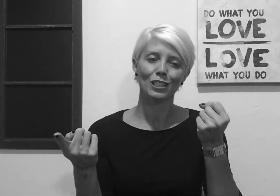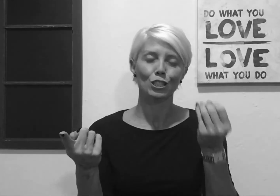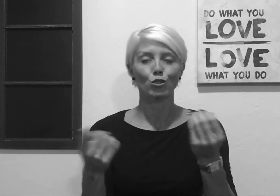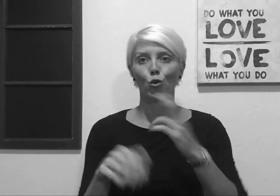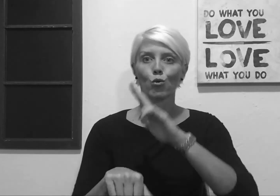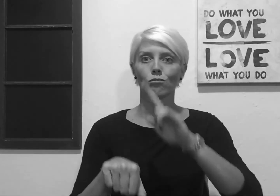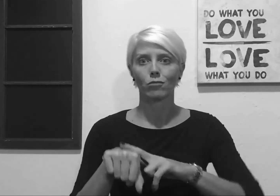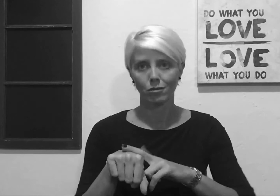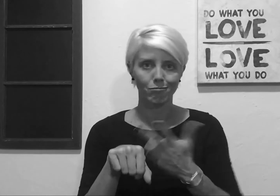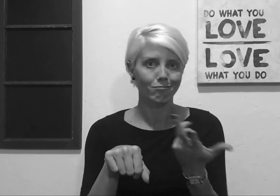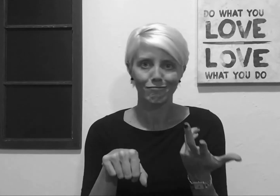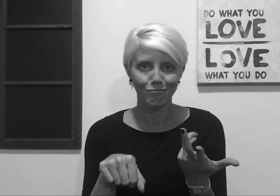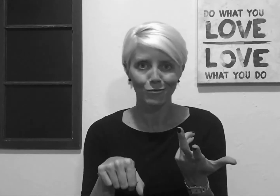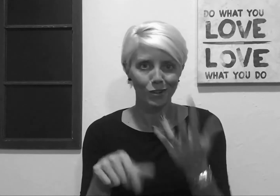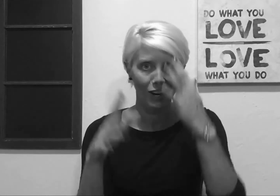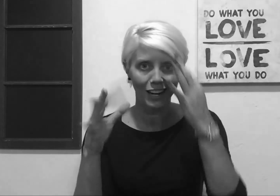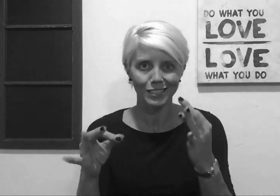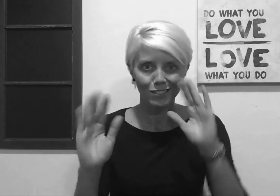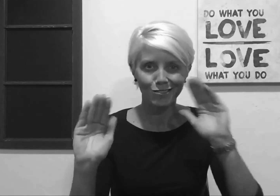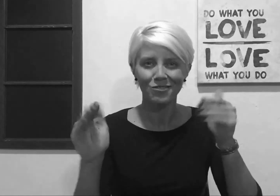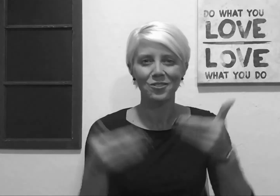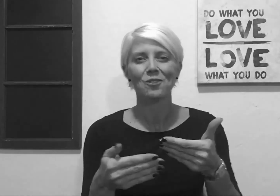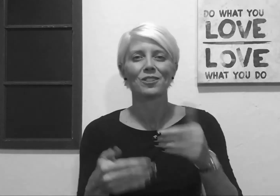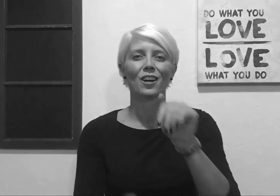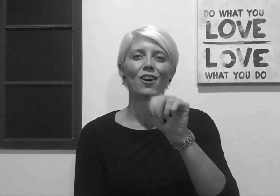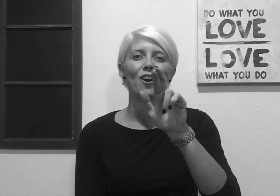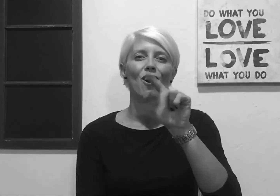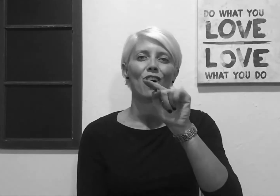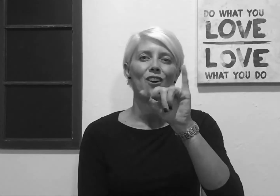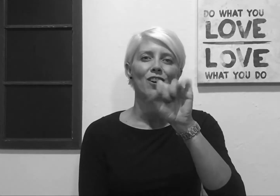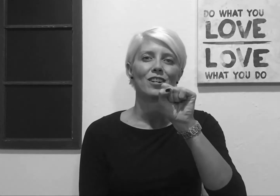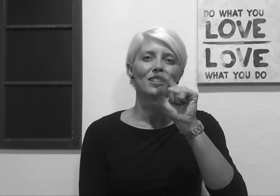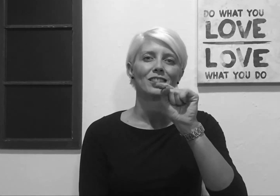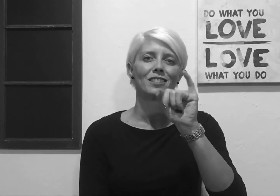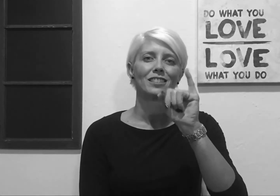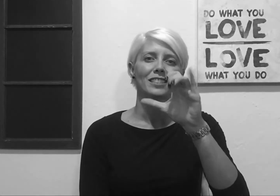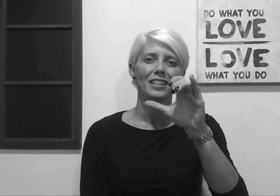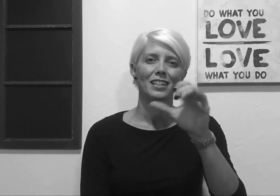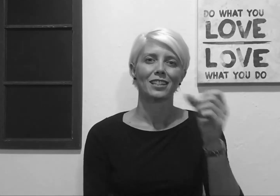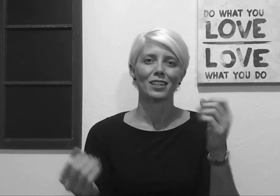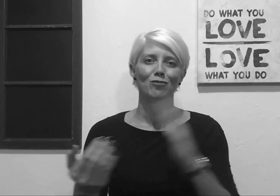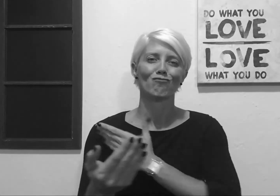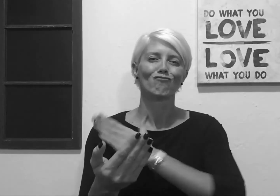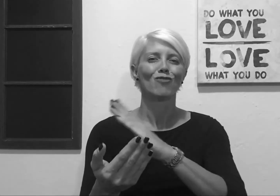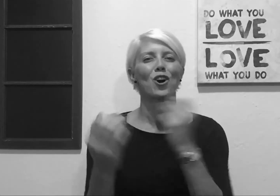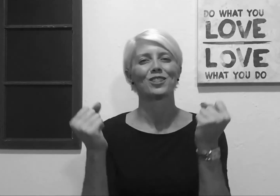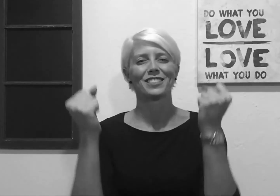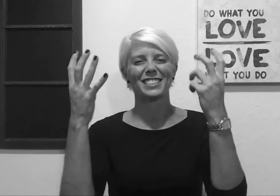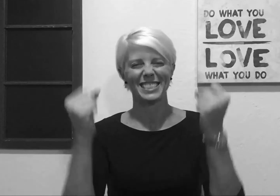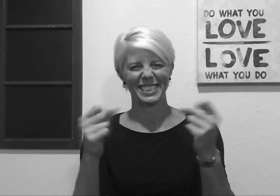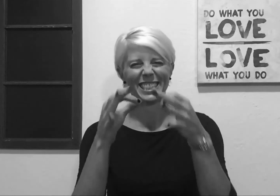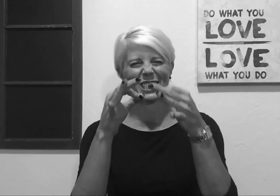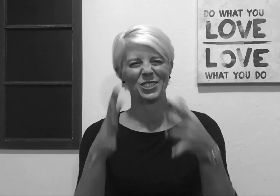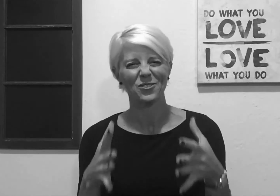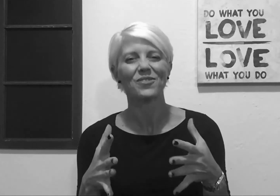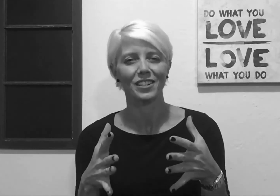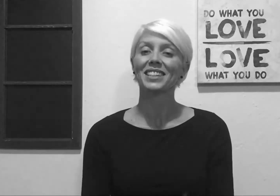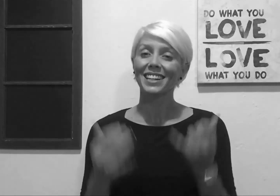So I naturally decided to focus on Artistic Interpreting.